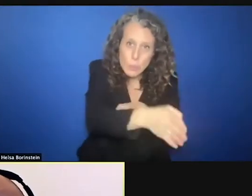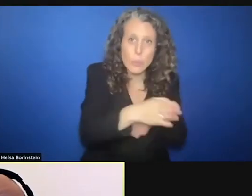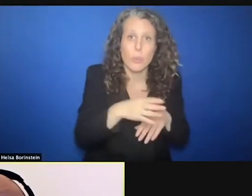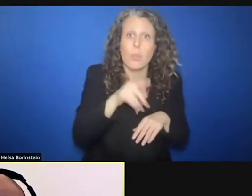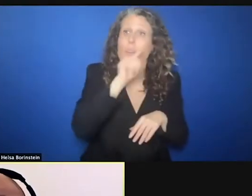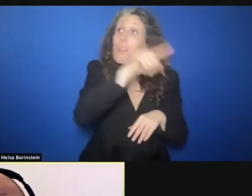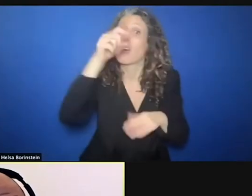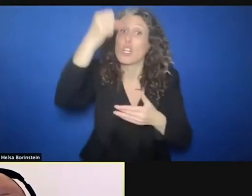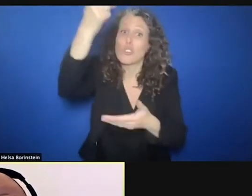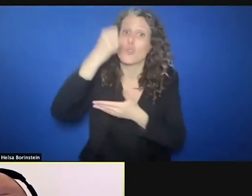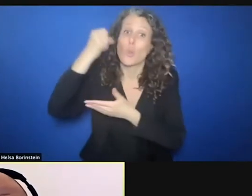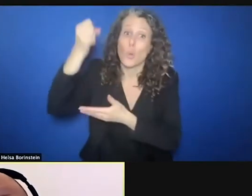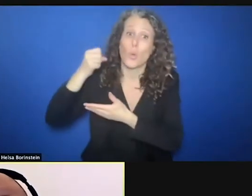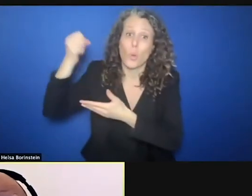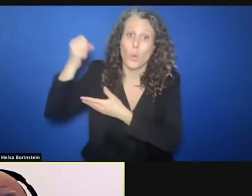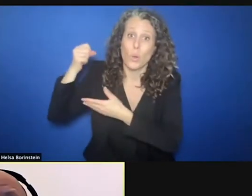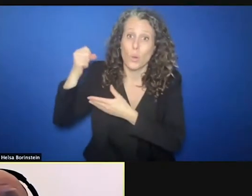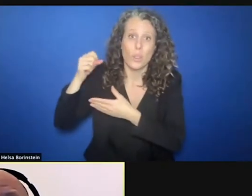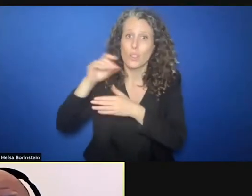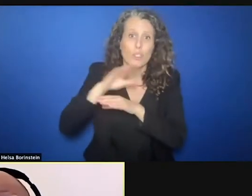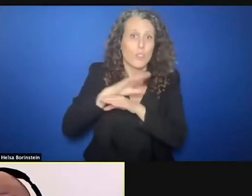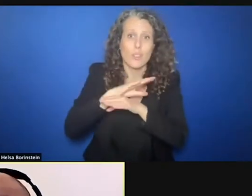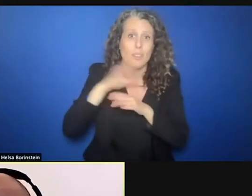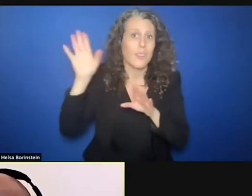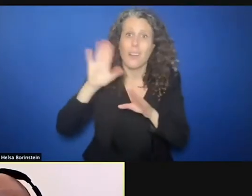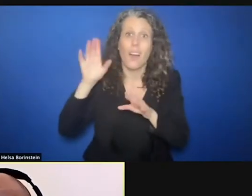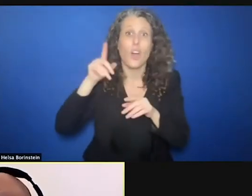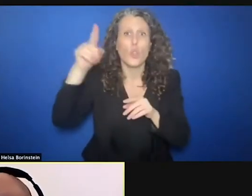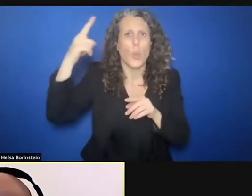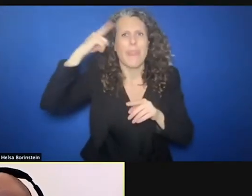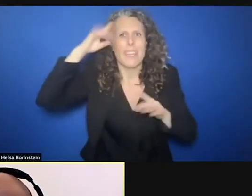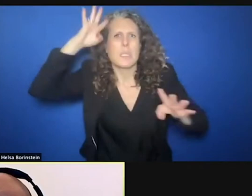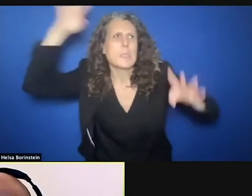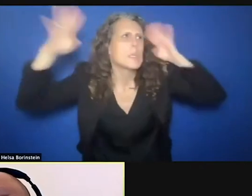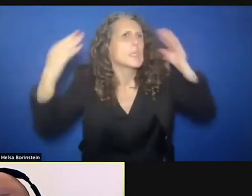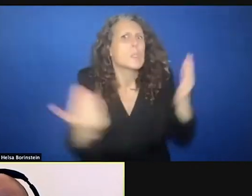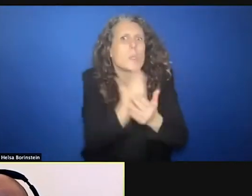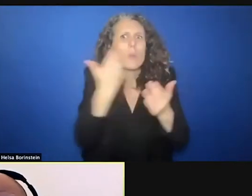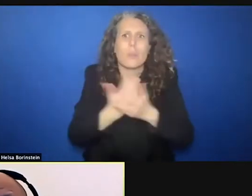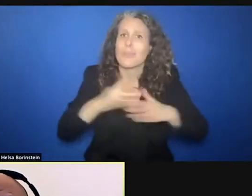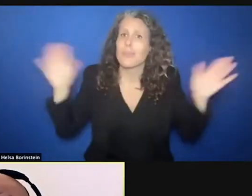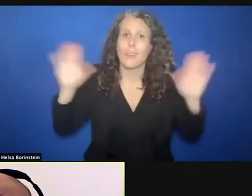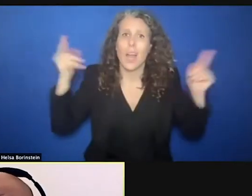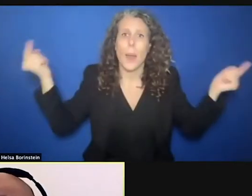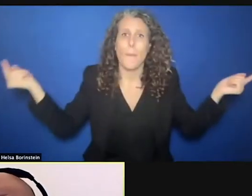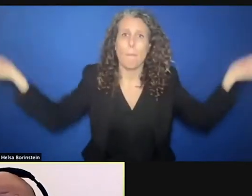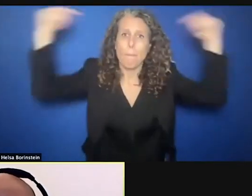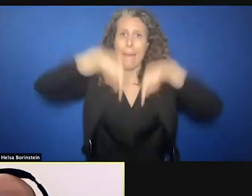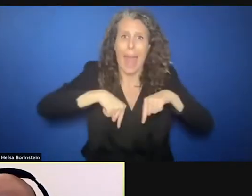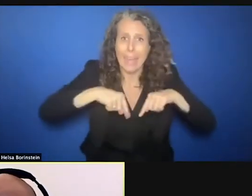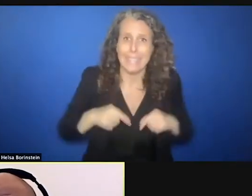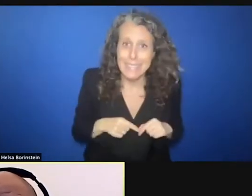we don't have to go outside of the box. Come back in the box sometimes. Earmark some funding.